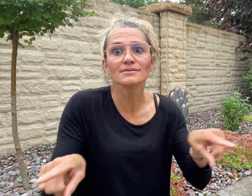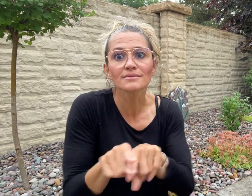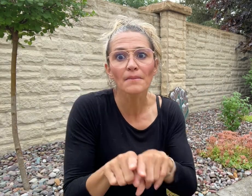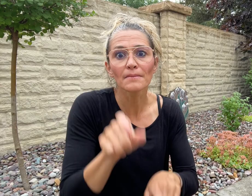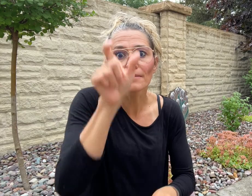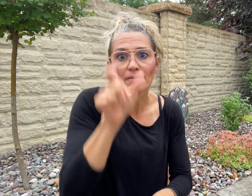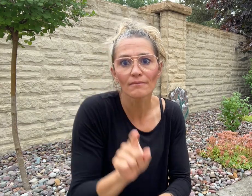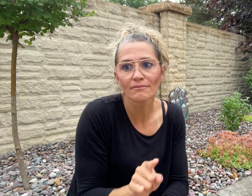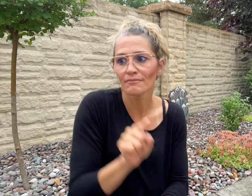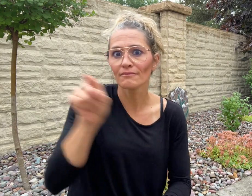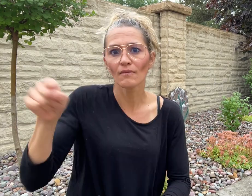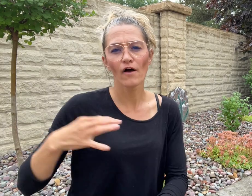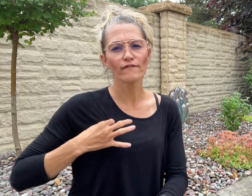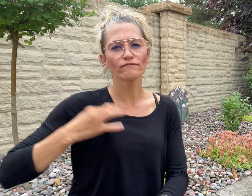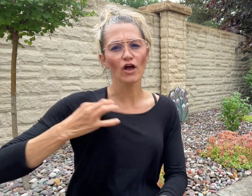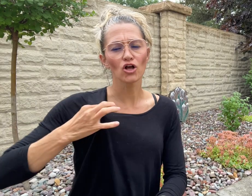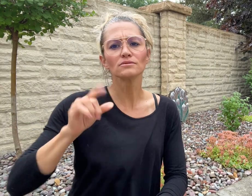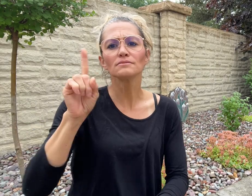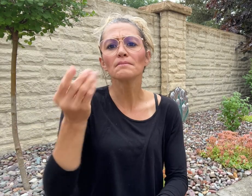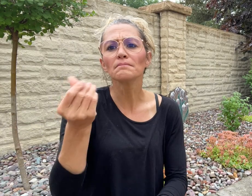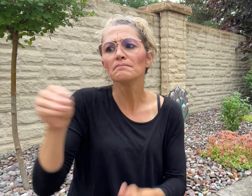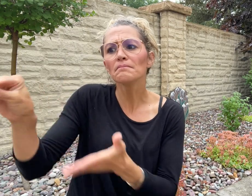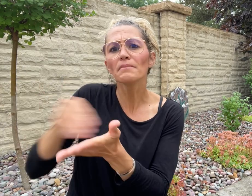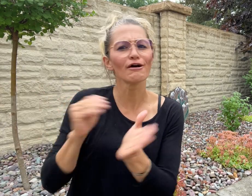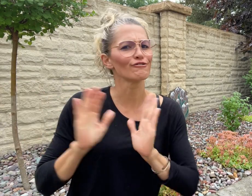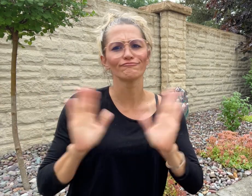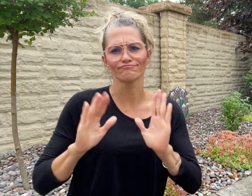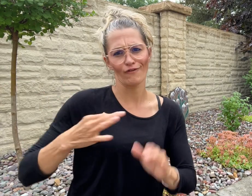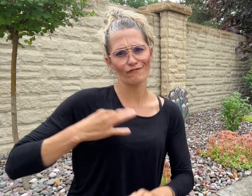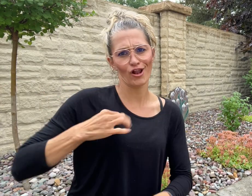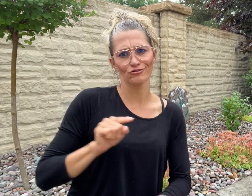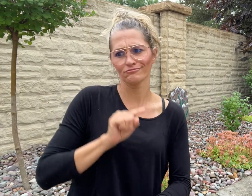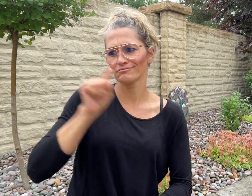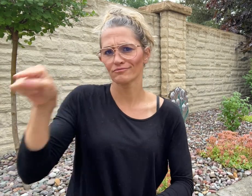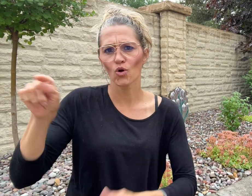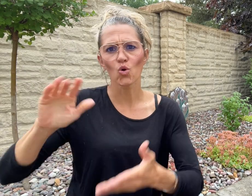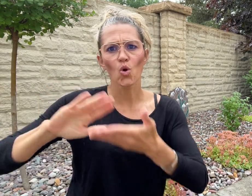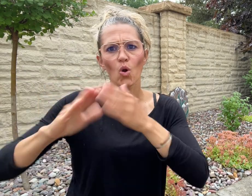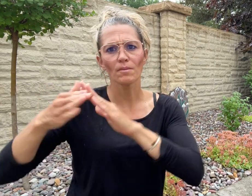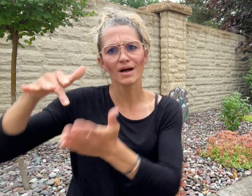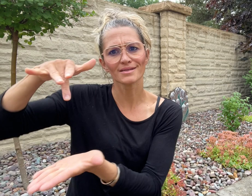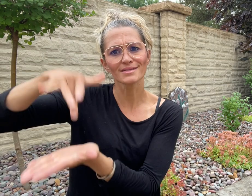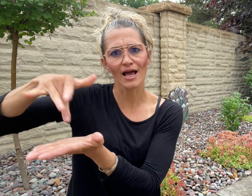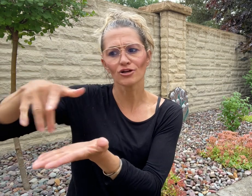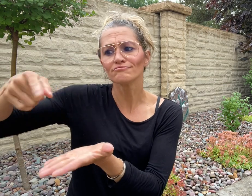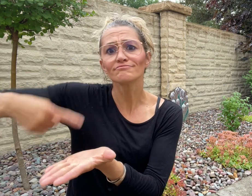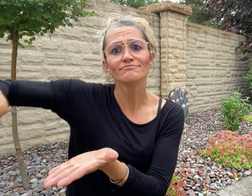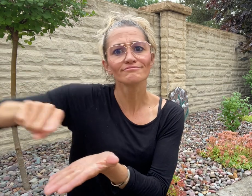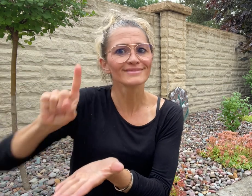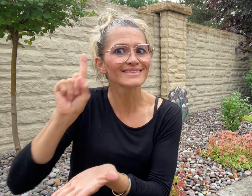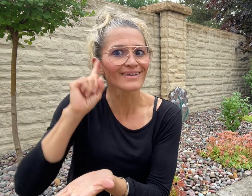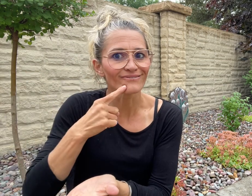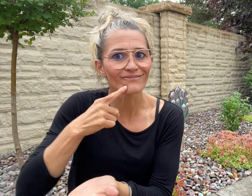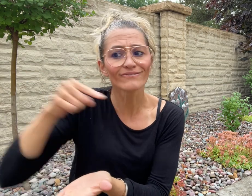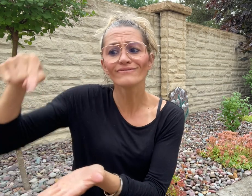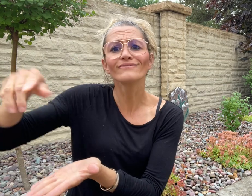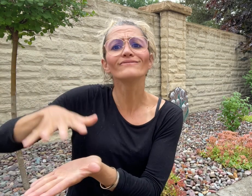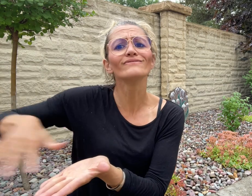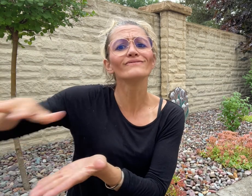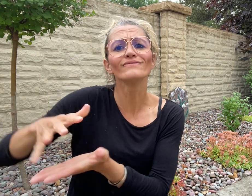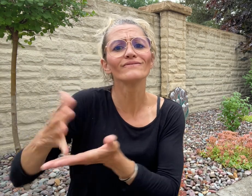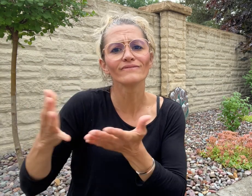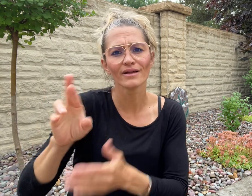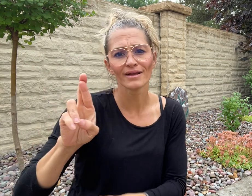Community Center for the Deaf in Rishon Lezion. She said